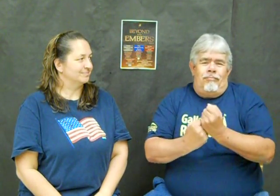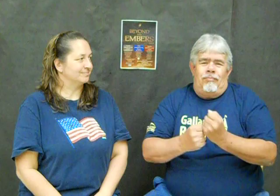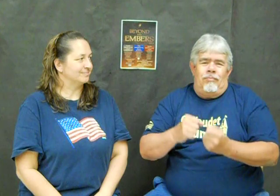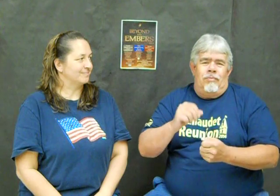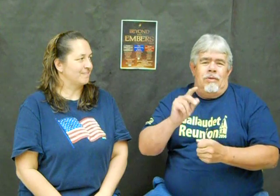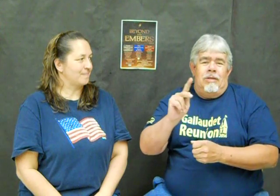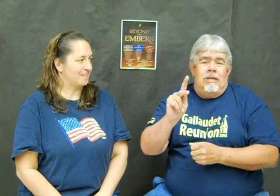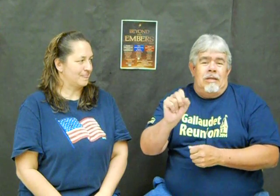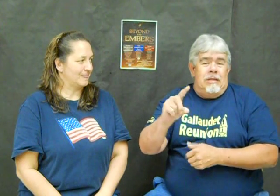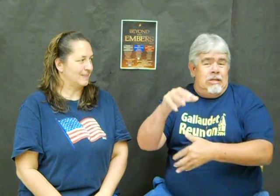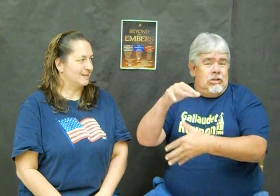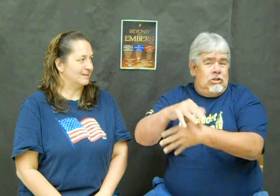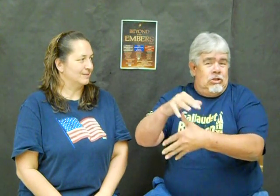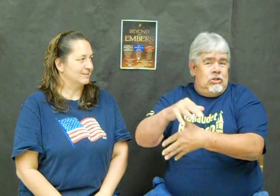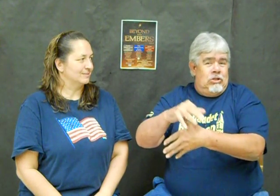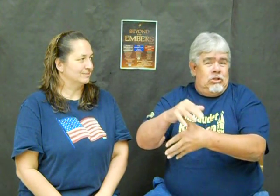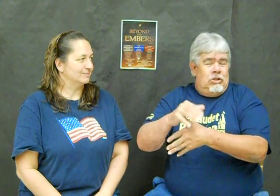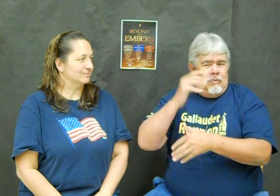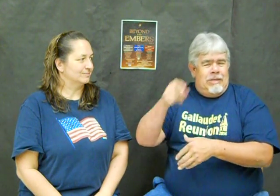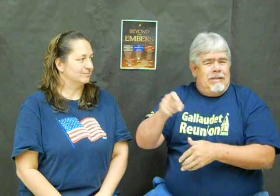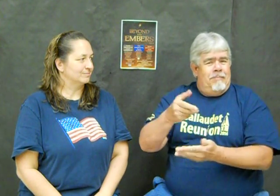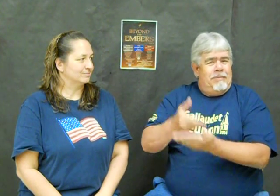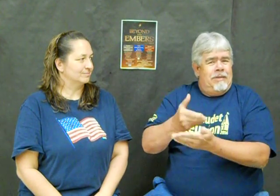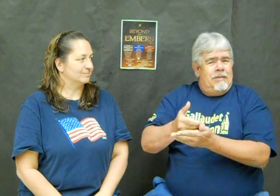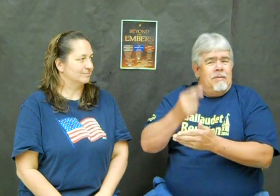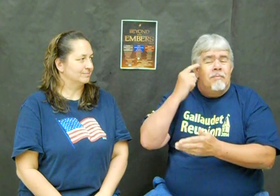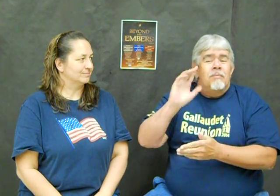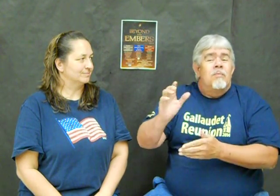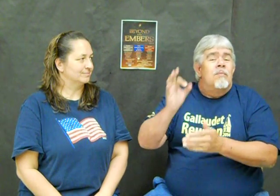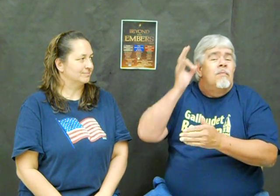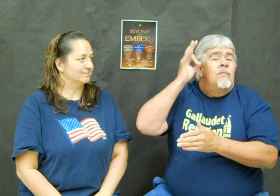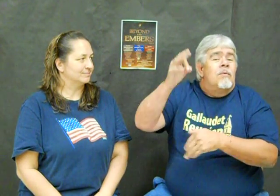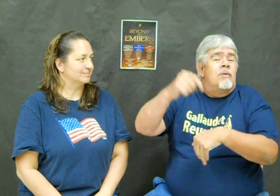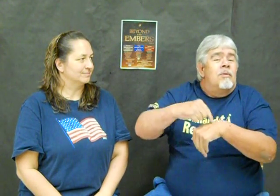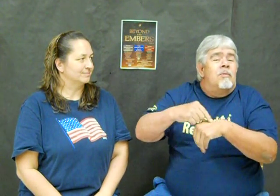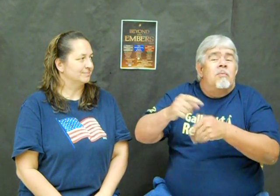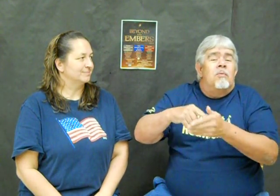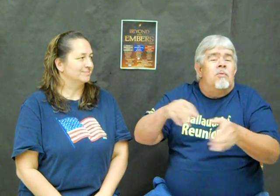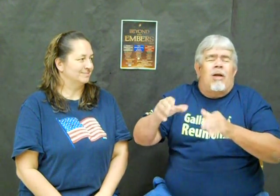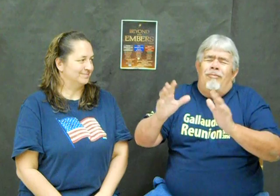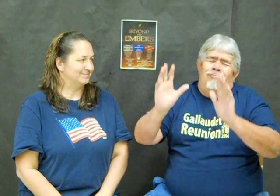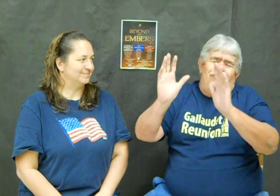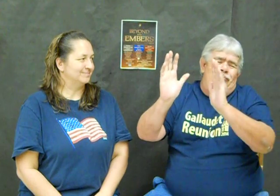support KSD seniors because they need money for their future activities.